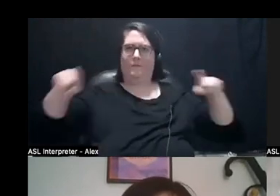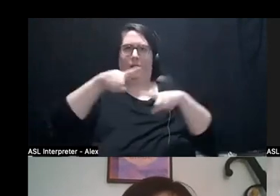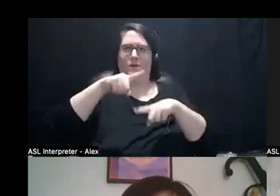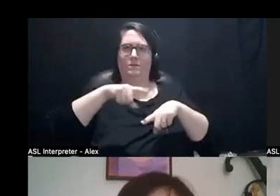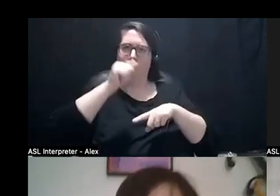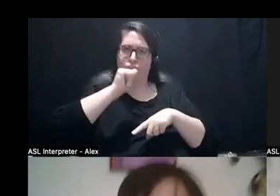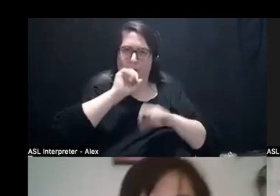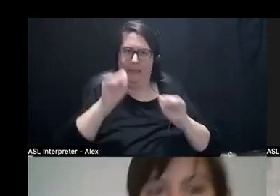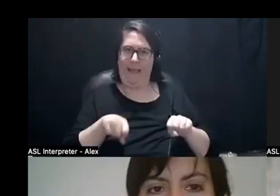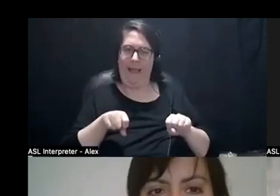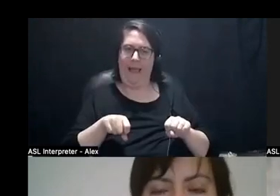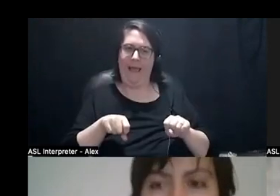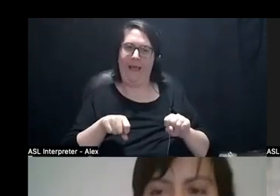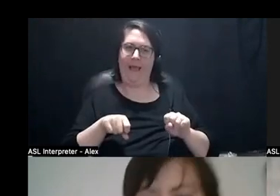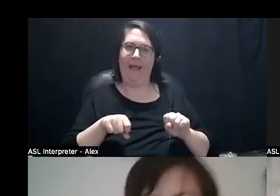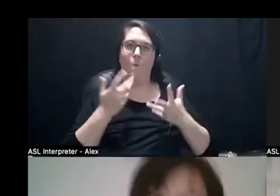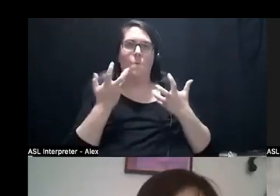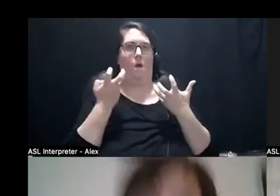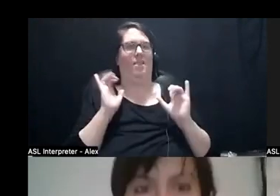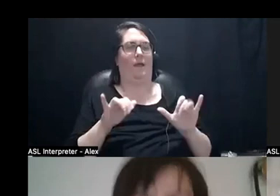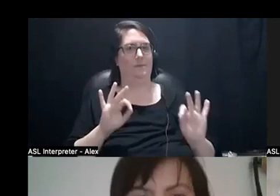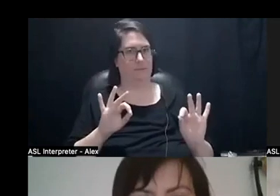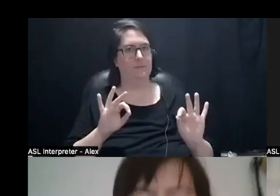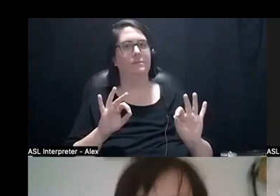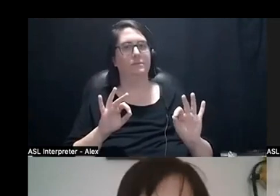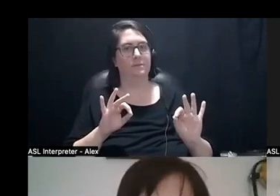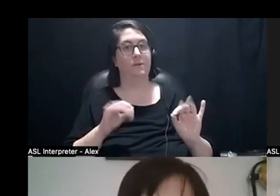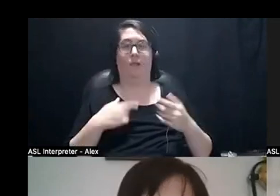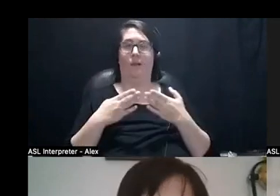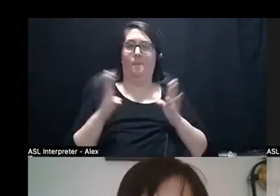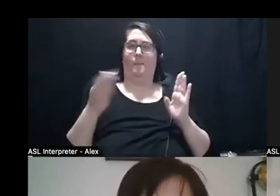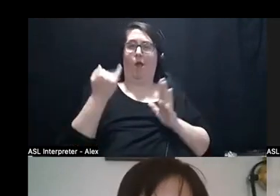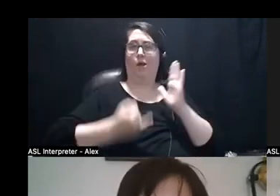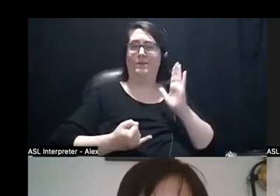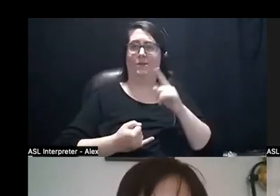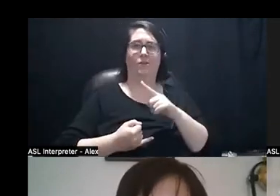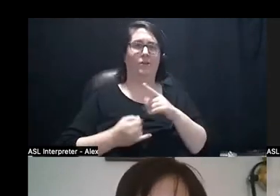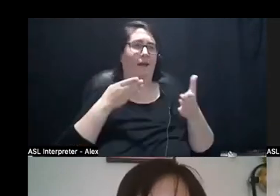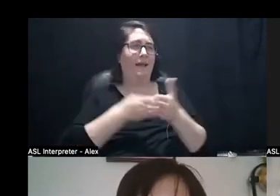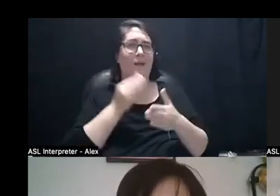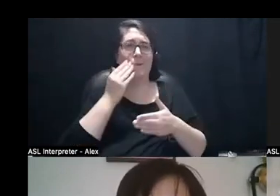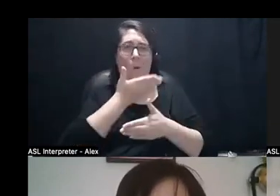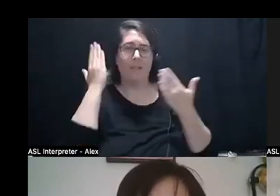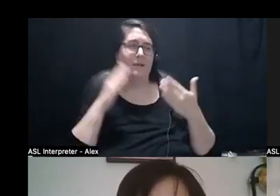really, really wanting and proving that, especially as like public architecture is like so anti-homeless, so fatphobic